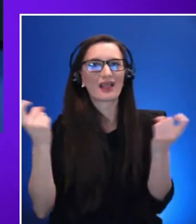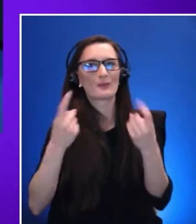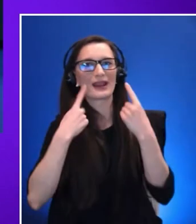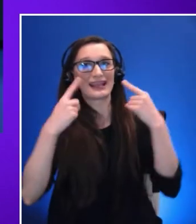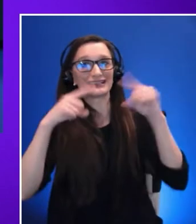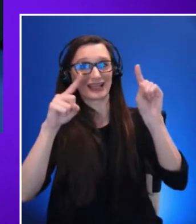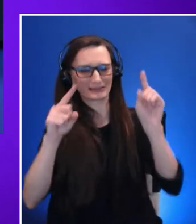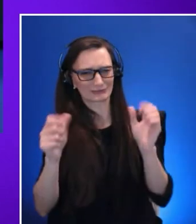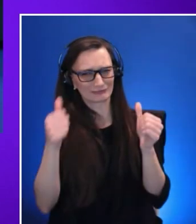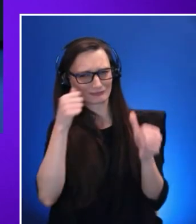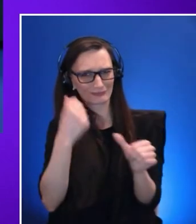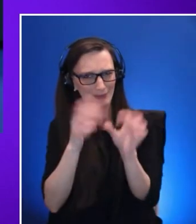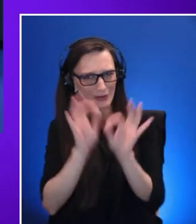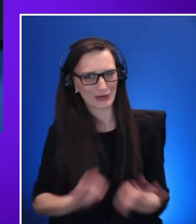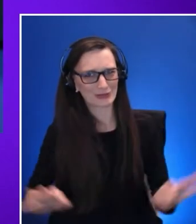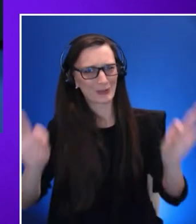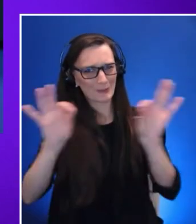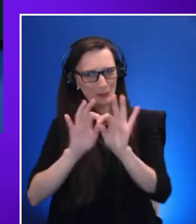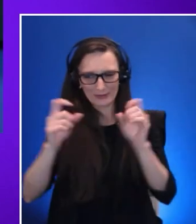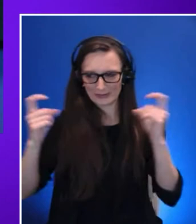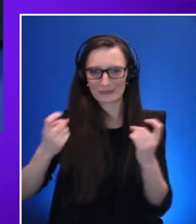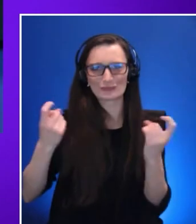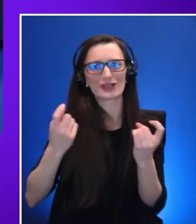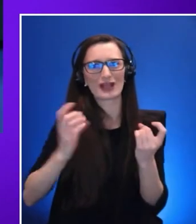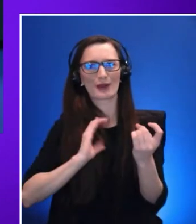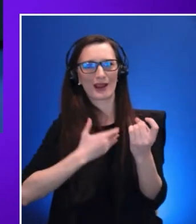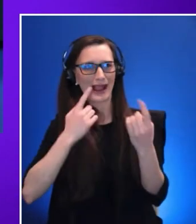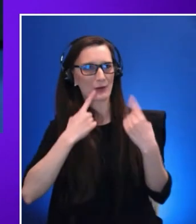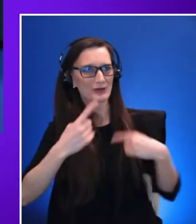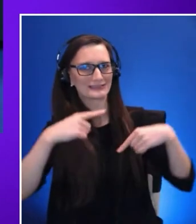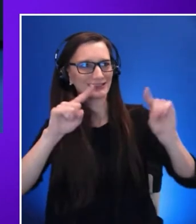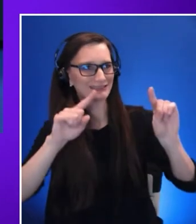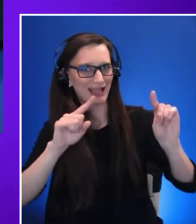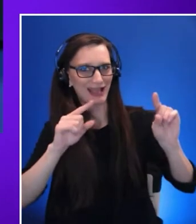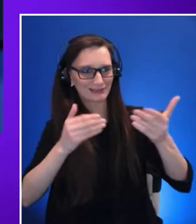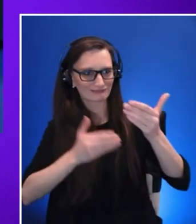the important milestones that we have achieved during this journey, and I am bringing two